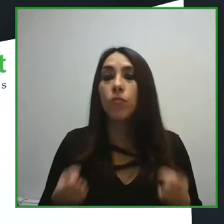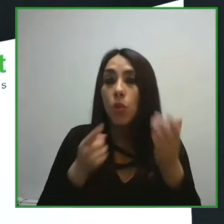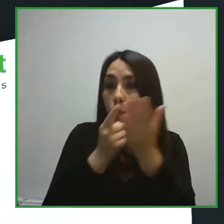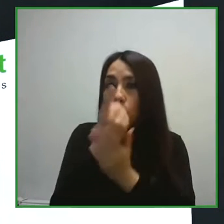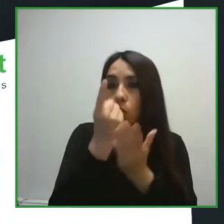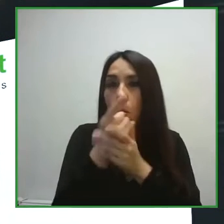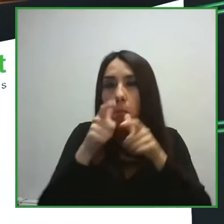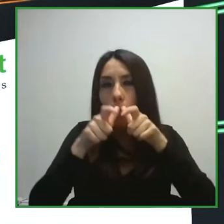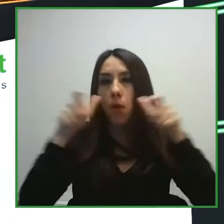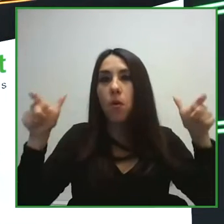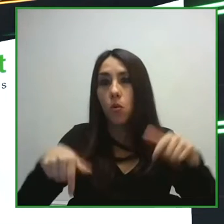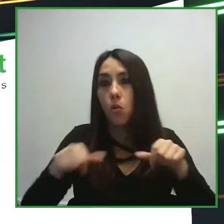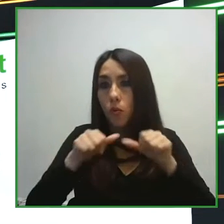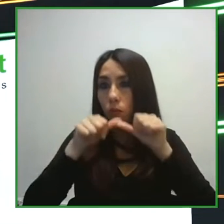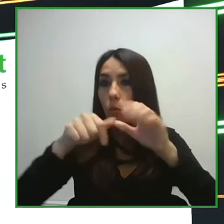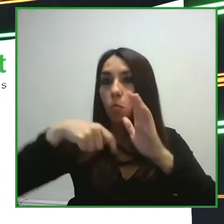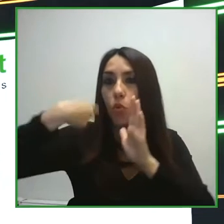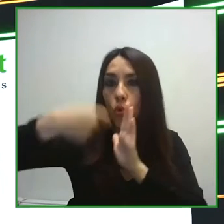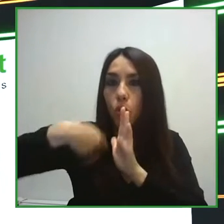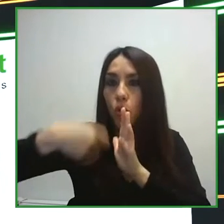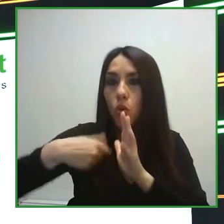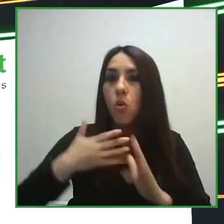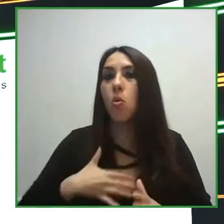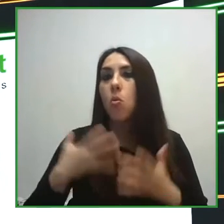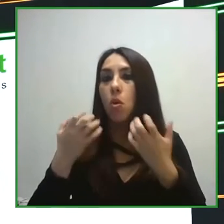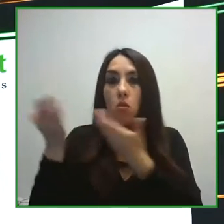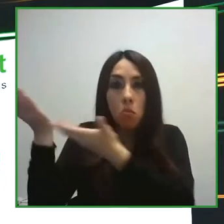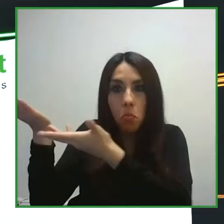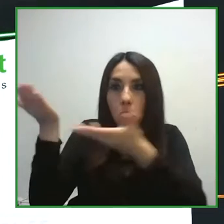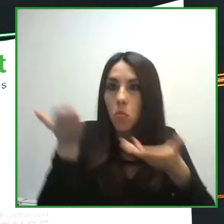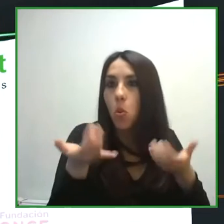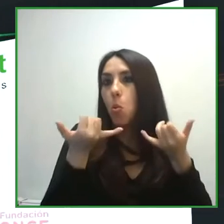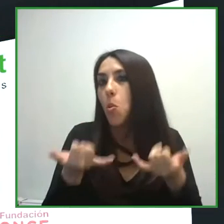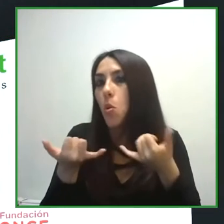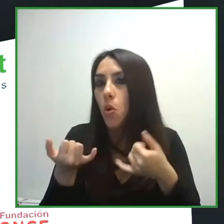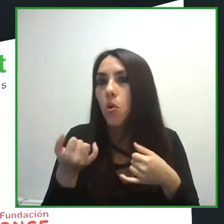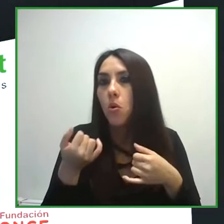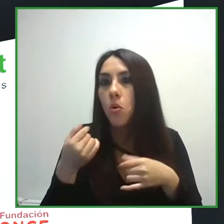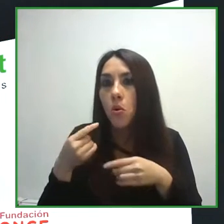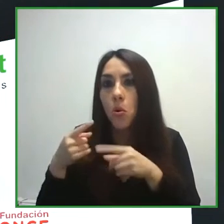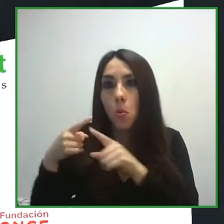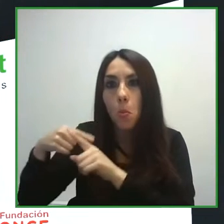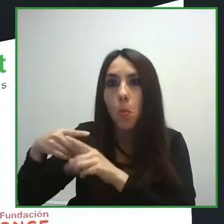To continue with our program today. We'd like to invite you to take part in this very special program.